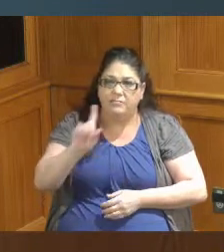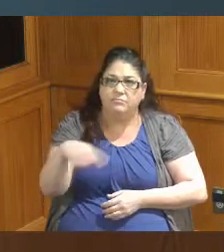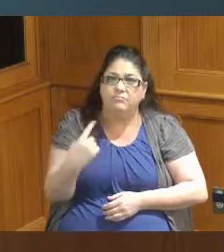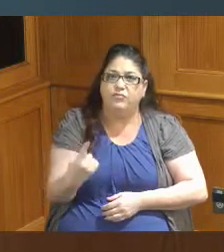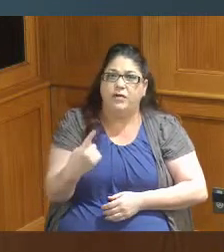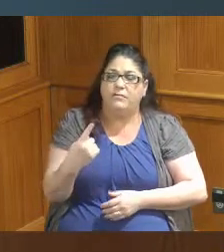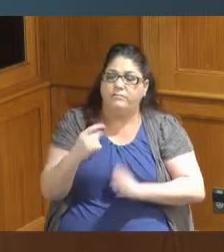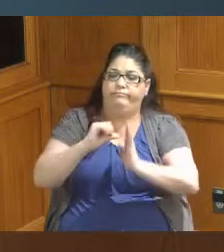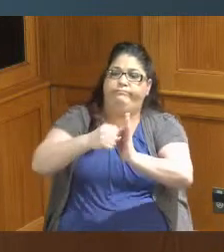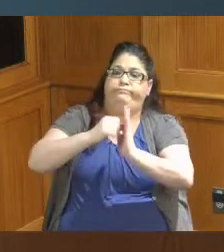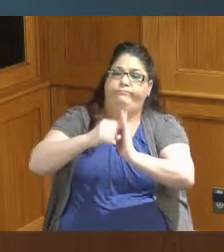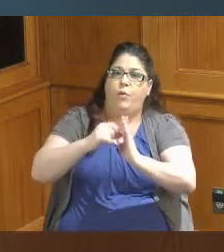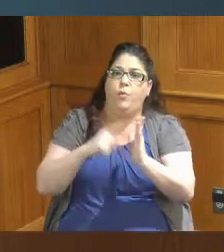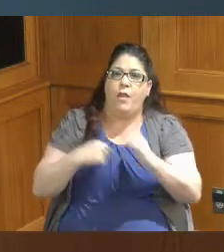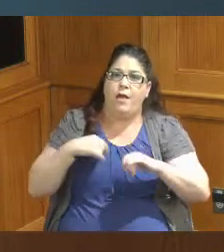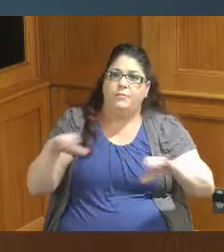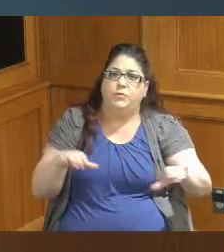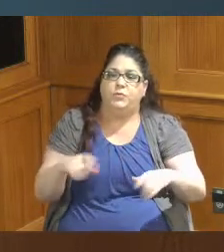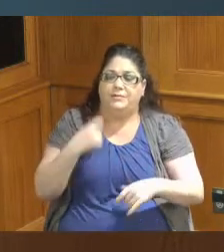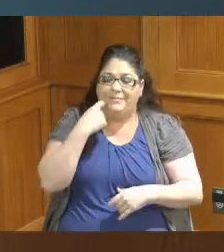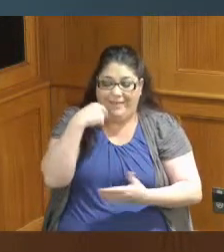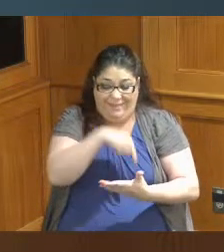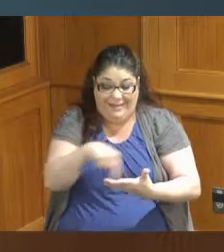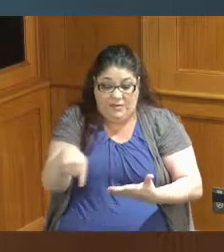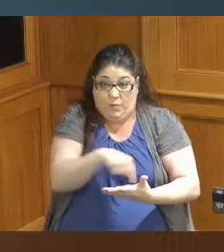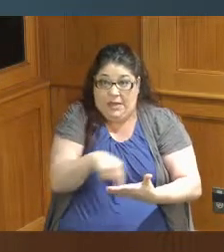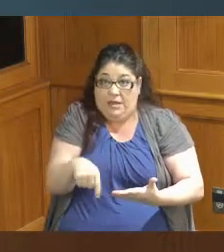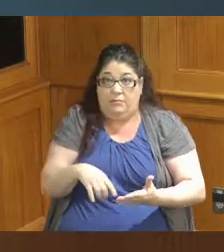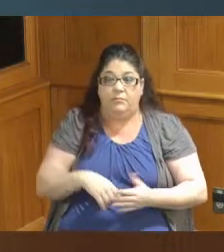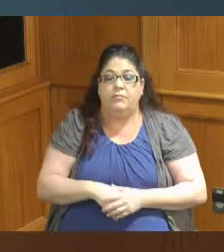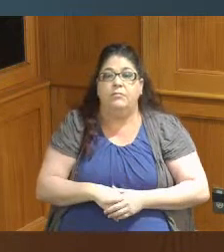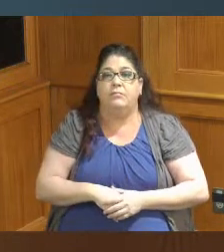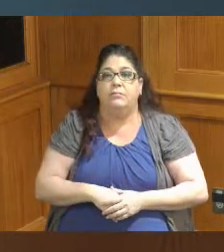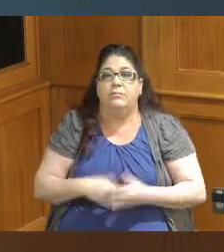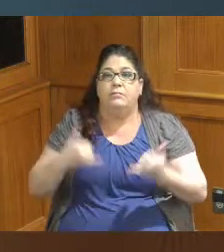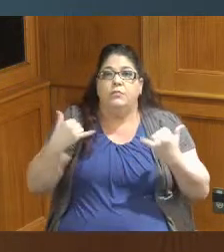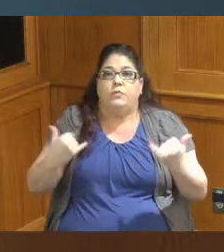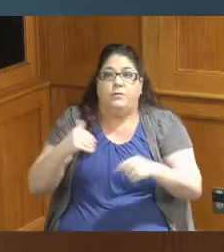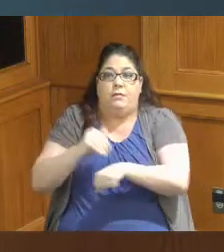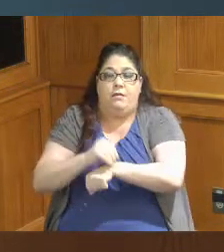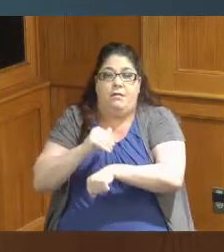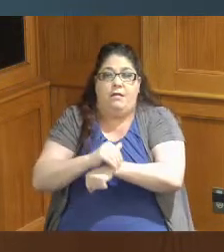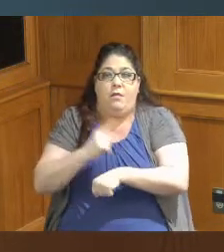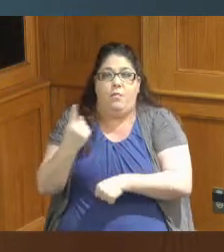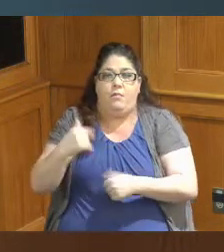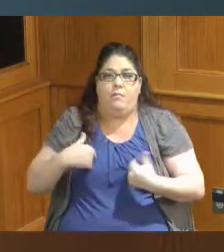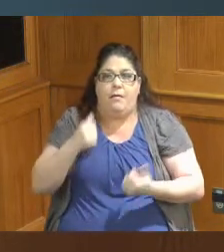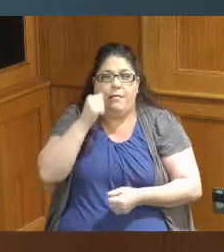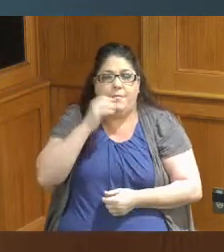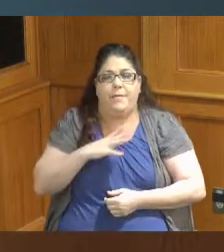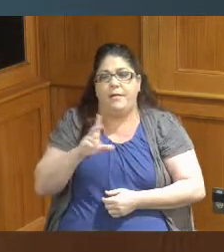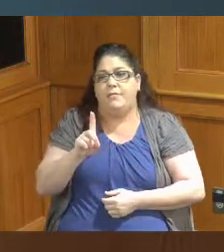of the things I've been able to do just this week alone tonight a young man named Dylan Morton who's